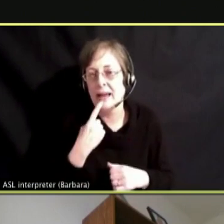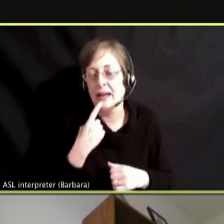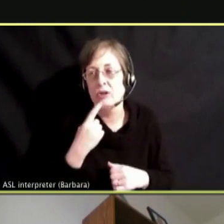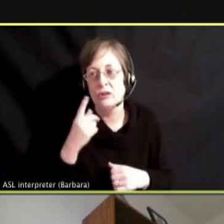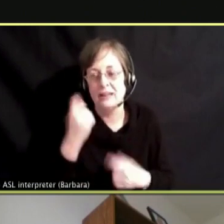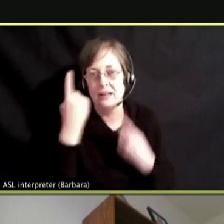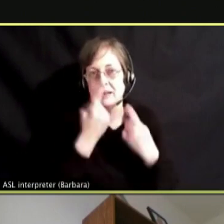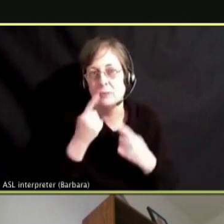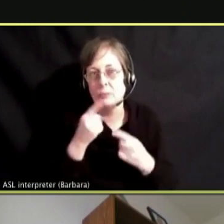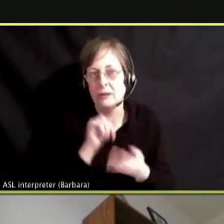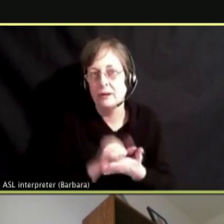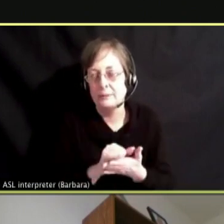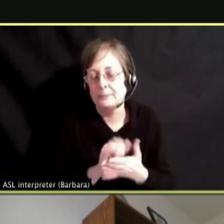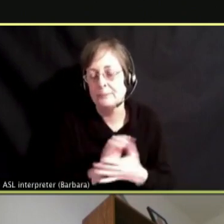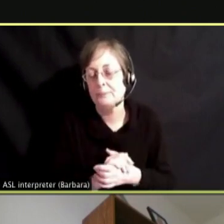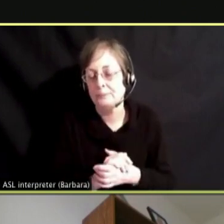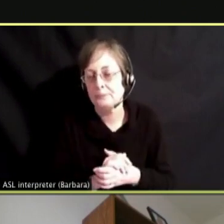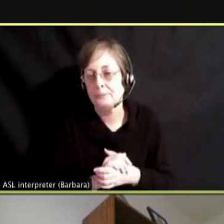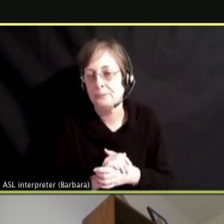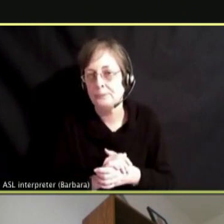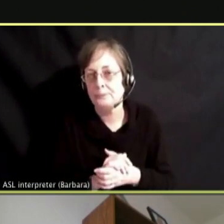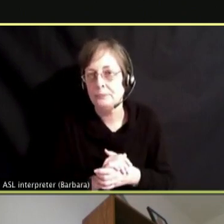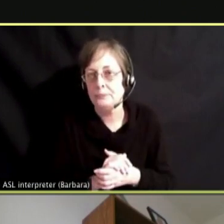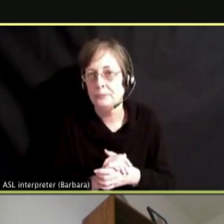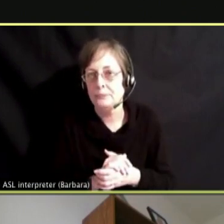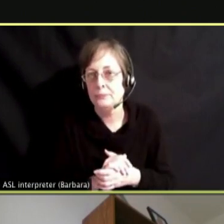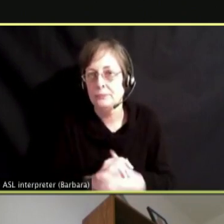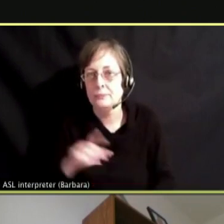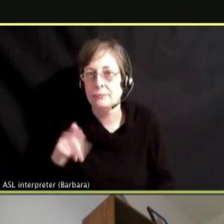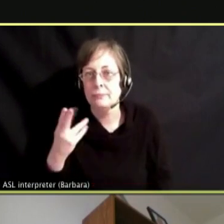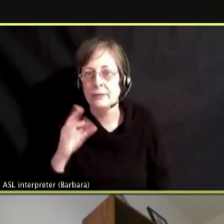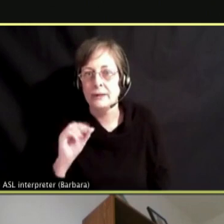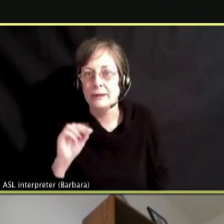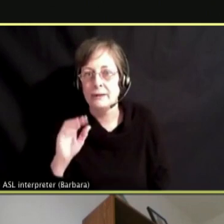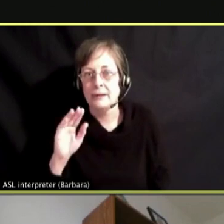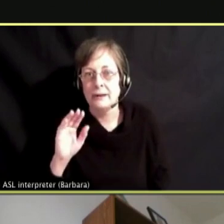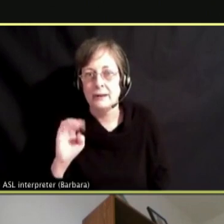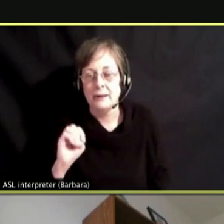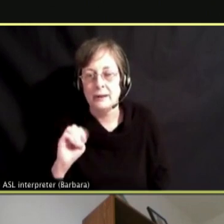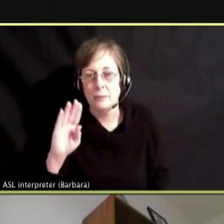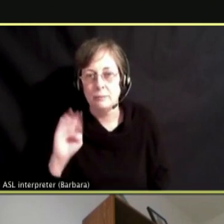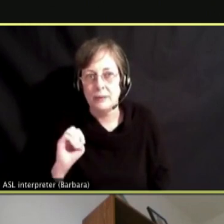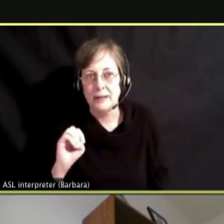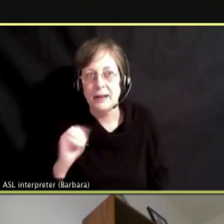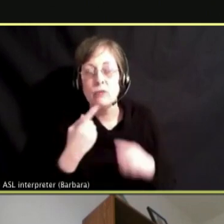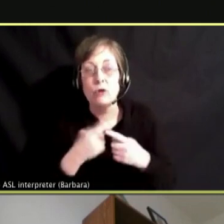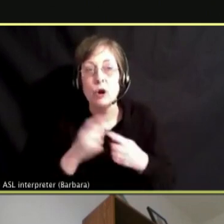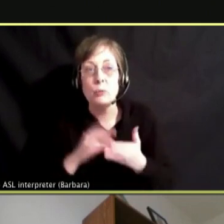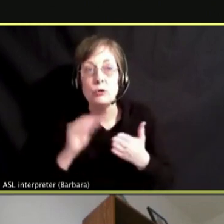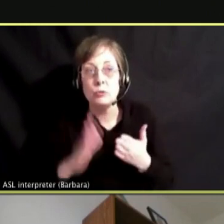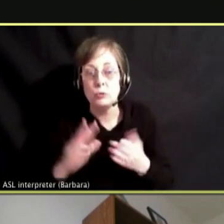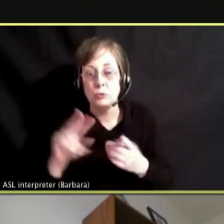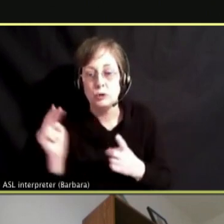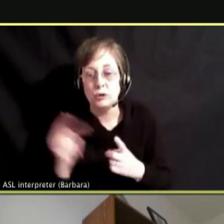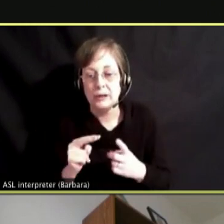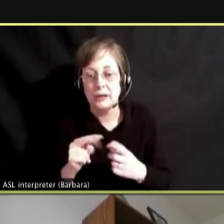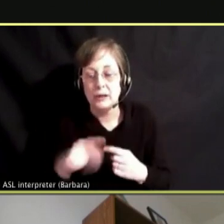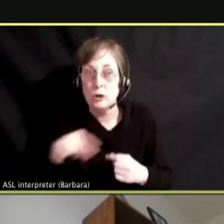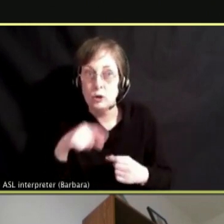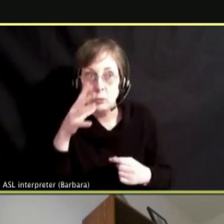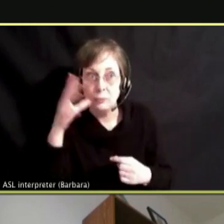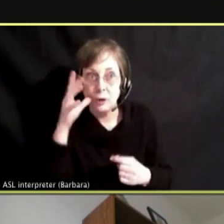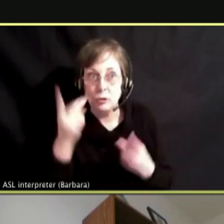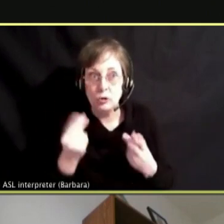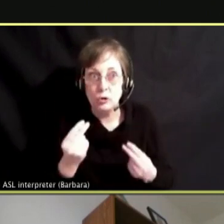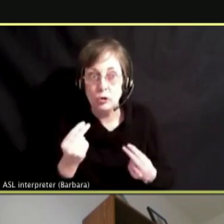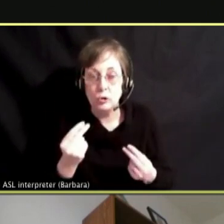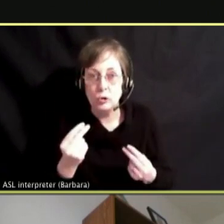I GUESS FROM A STUDENT PERSPECTIVE, WITH PARENTS WE SHOULD BE HAVING CONVERSATIONS